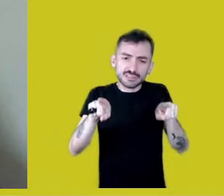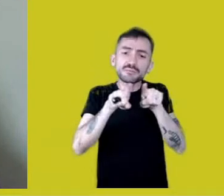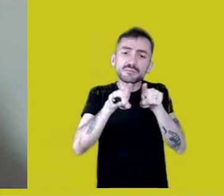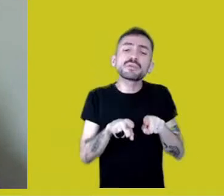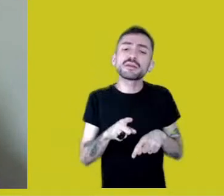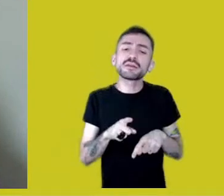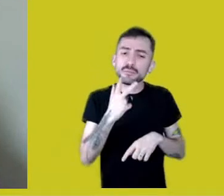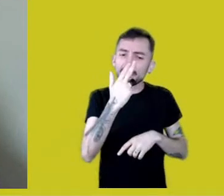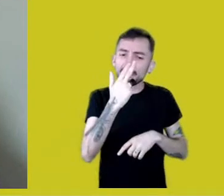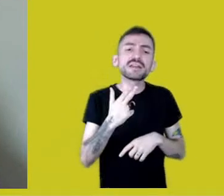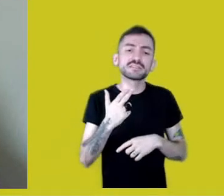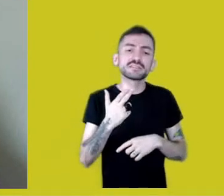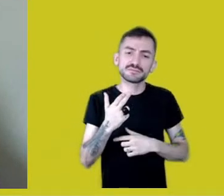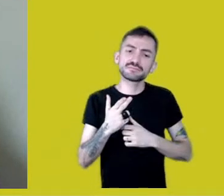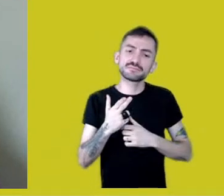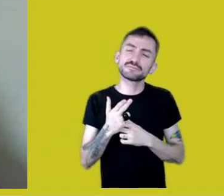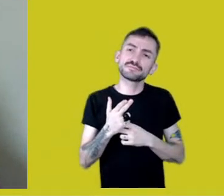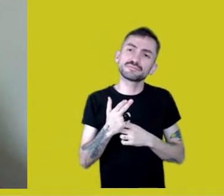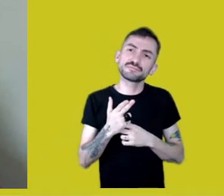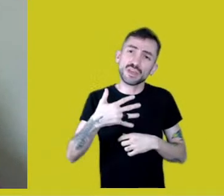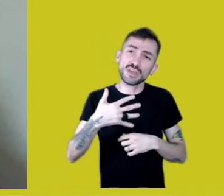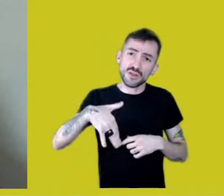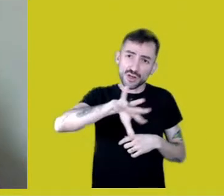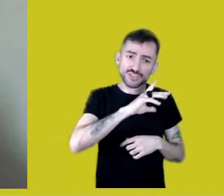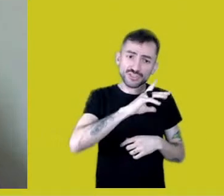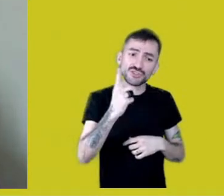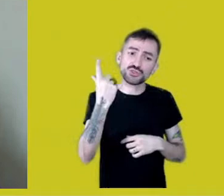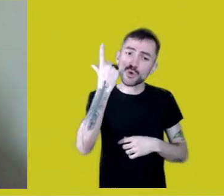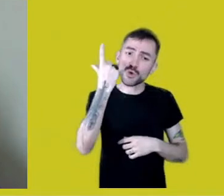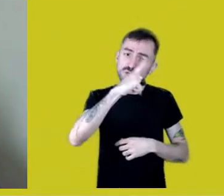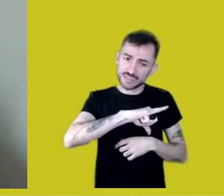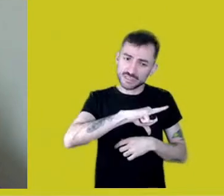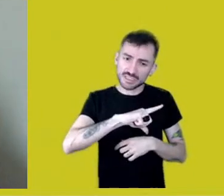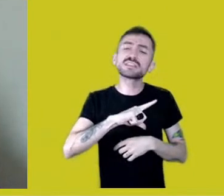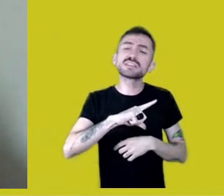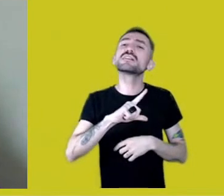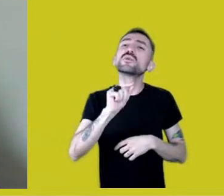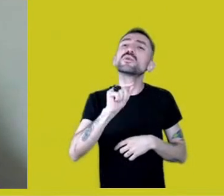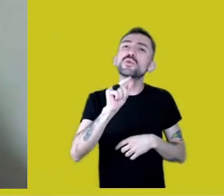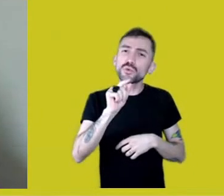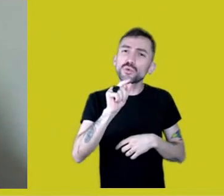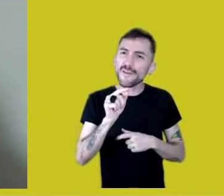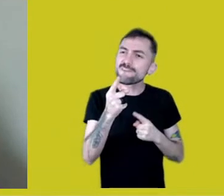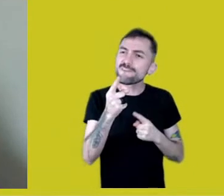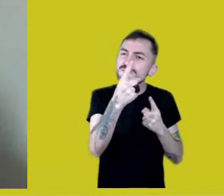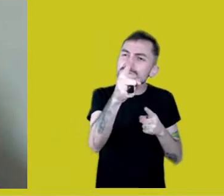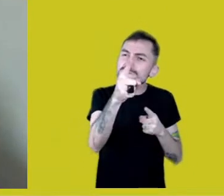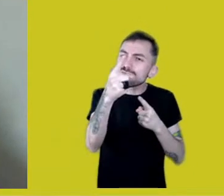I think we managed to salt a few wounds, and those wounds hurt,